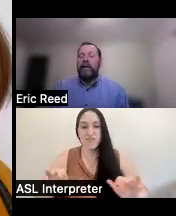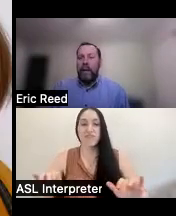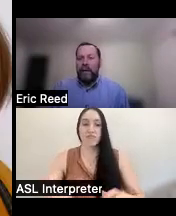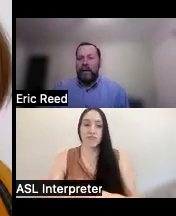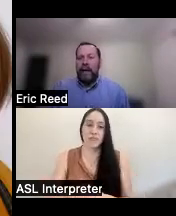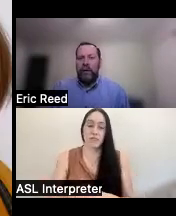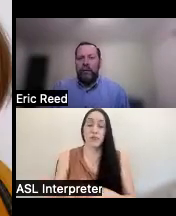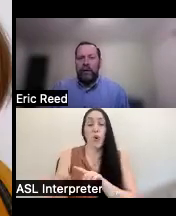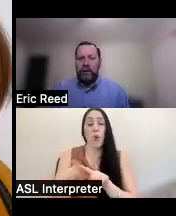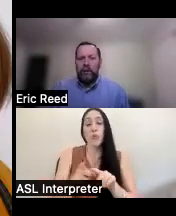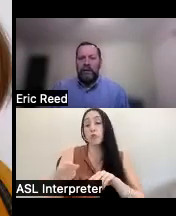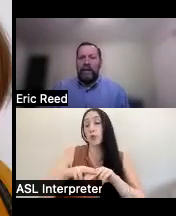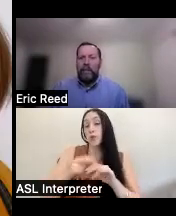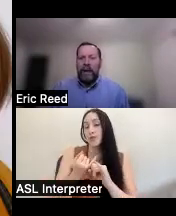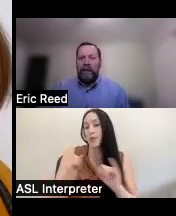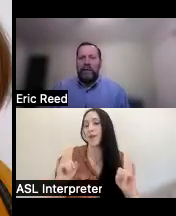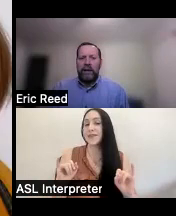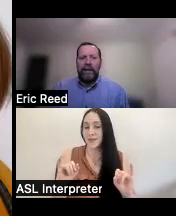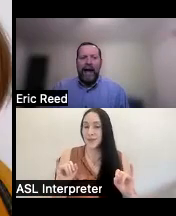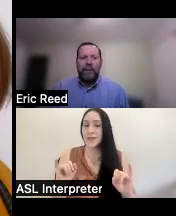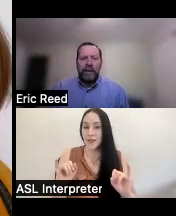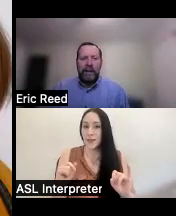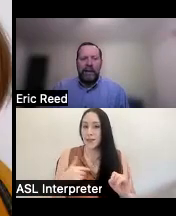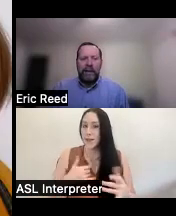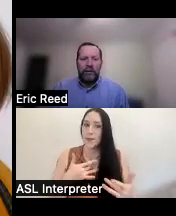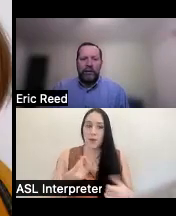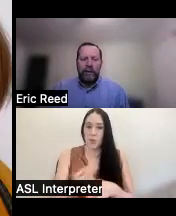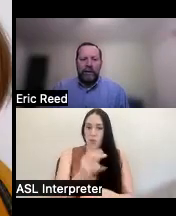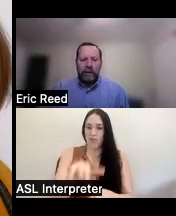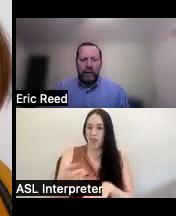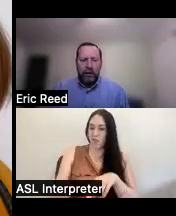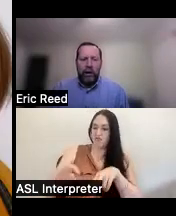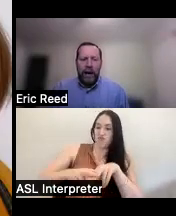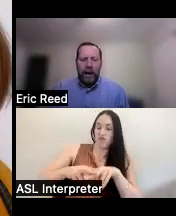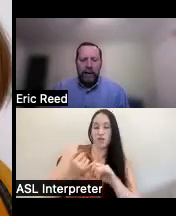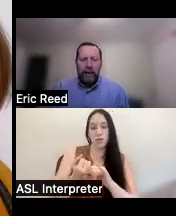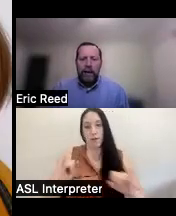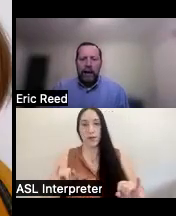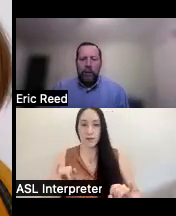um Independence I use increasing Independence a lot because it certainly is on our mind uh